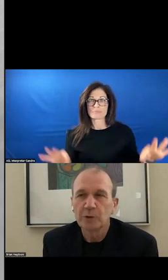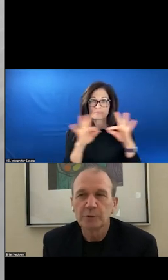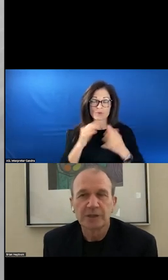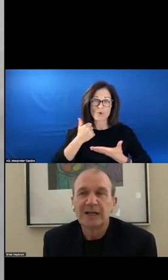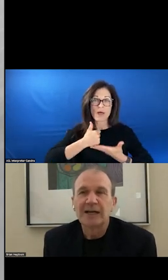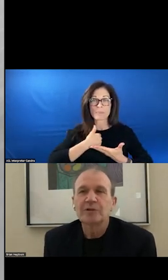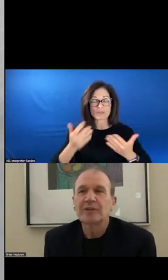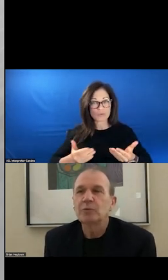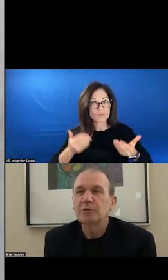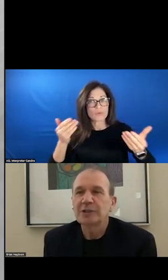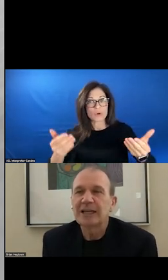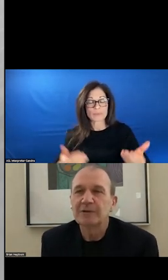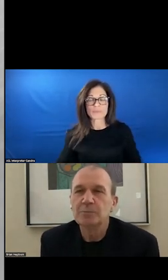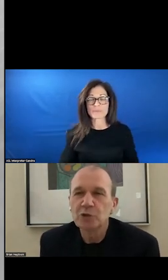FORWARD. I WOULD SAY THAT WE HAVE A